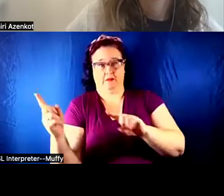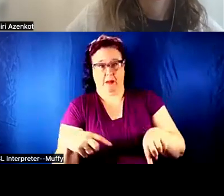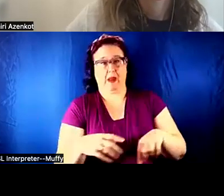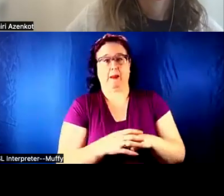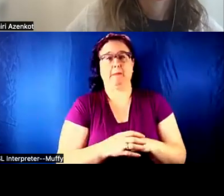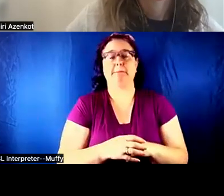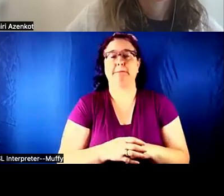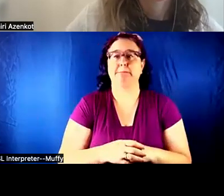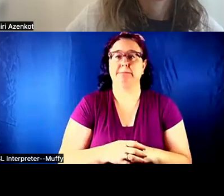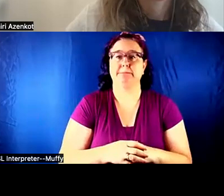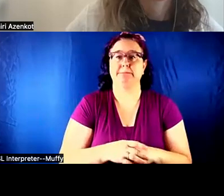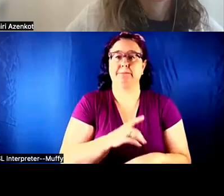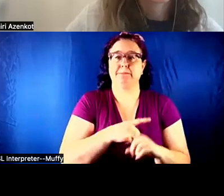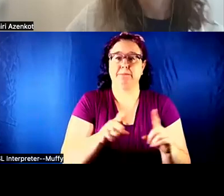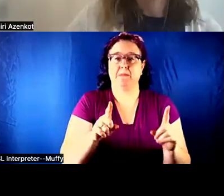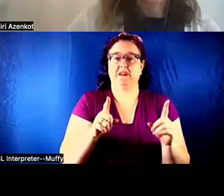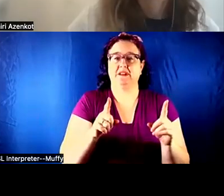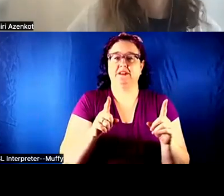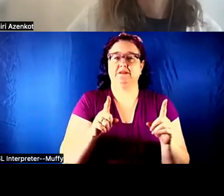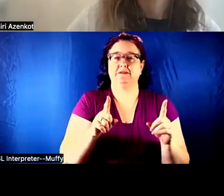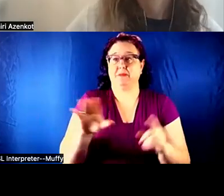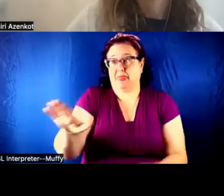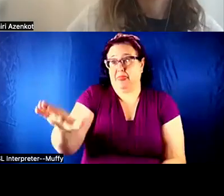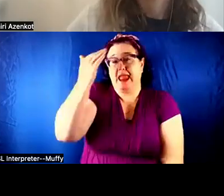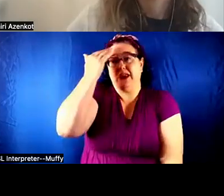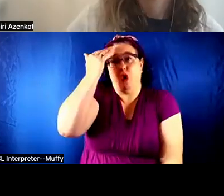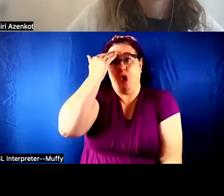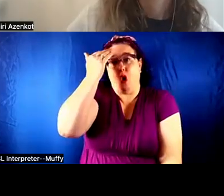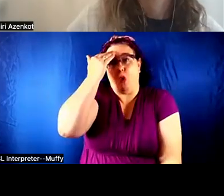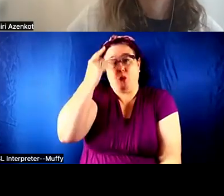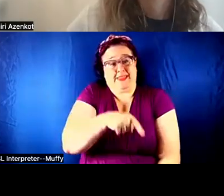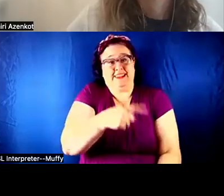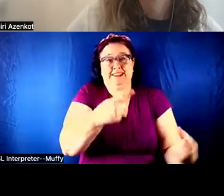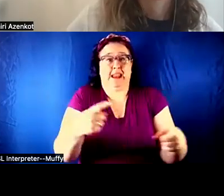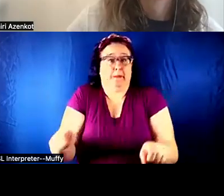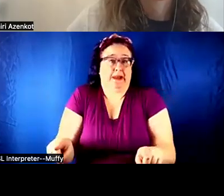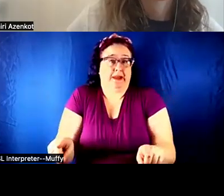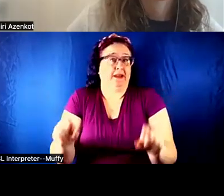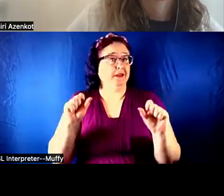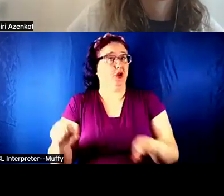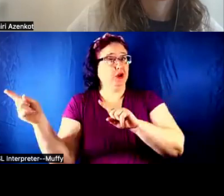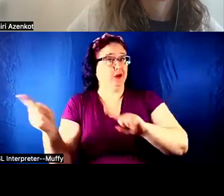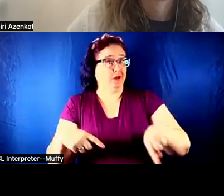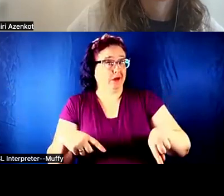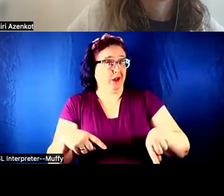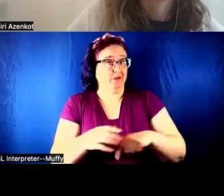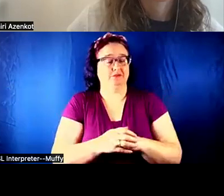at least they are aware that something like this is happening. According to the section group,